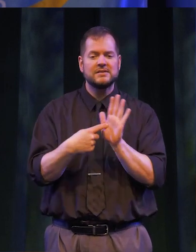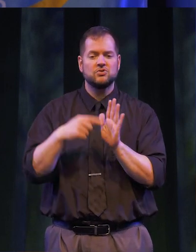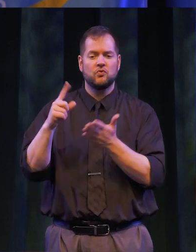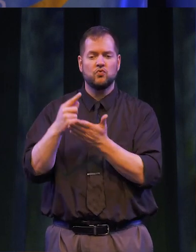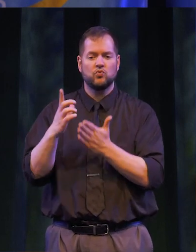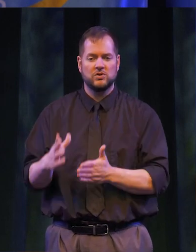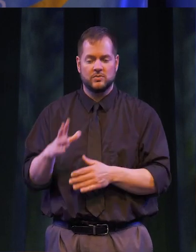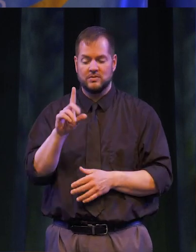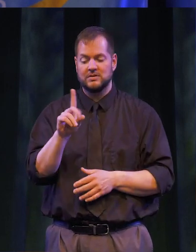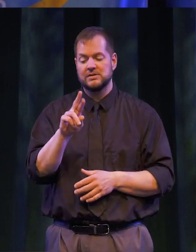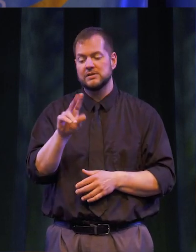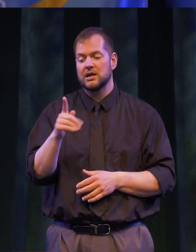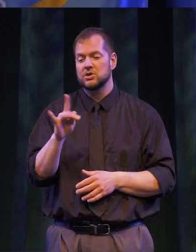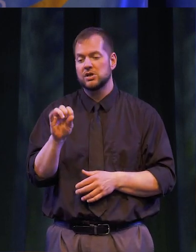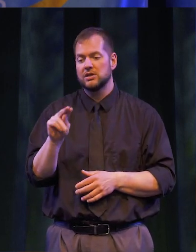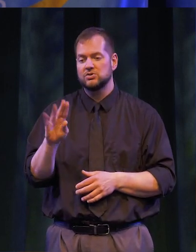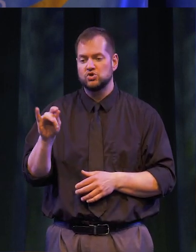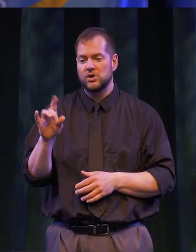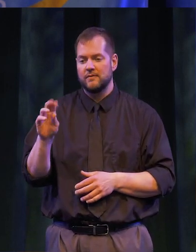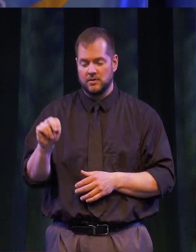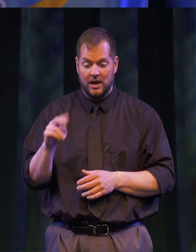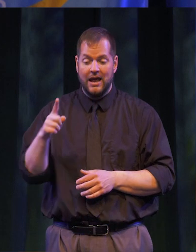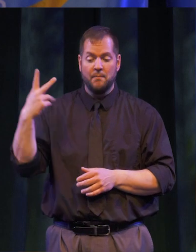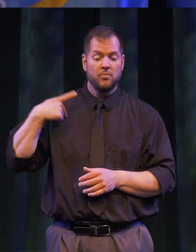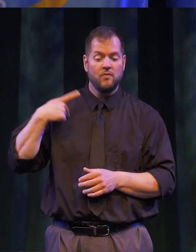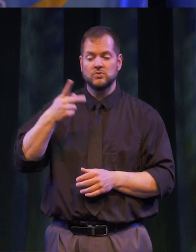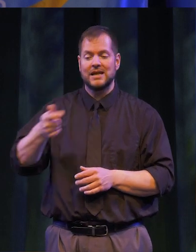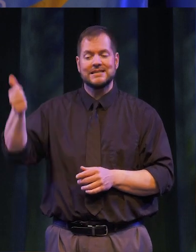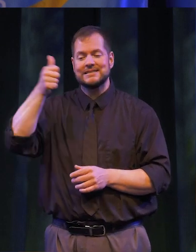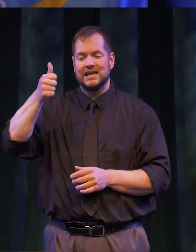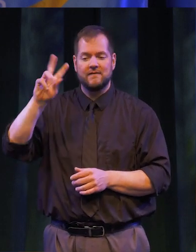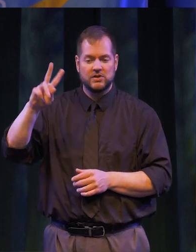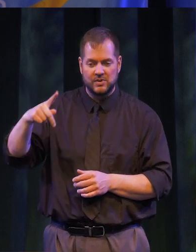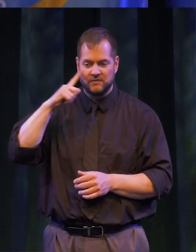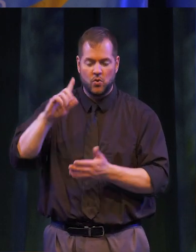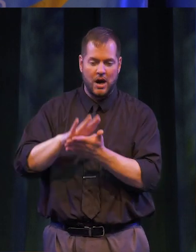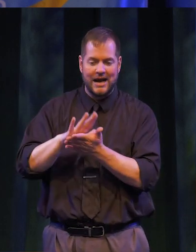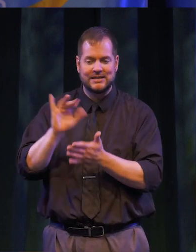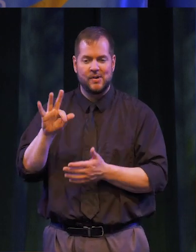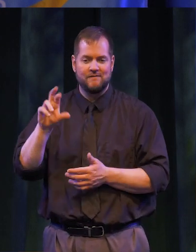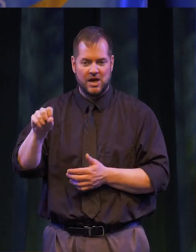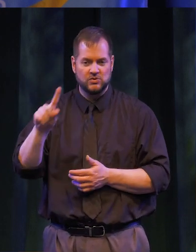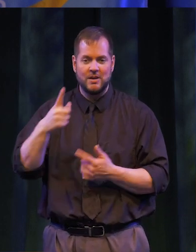PRESENTATION OF GRADUATES. DR. KATHLEEN SCHIEFEN, PROVOST AND EXECUTIVE VICE PRESIDENT FOR ACADEMIC